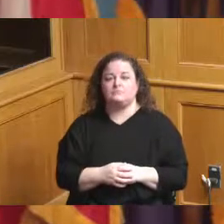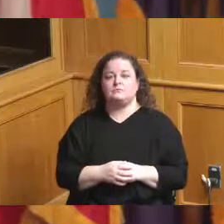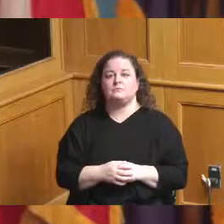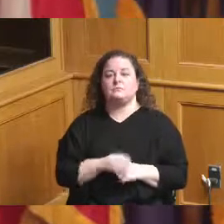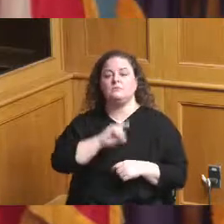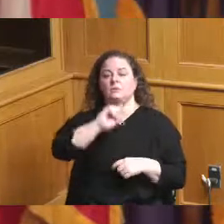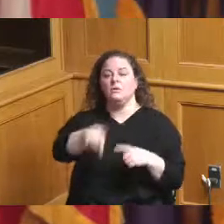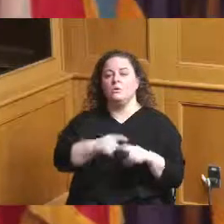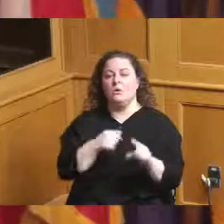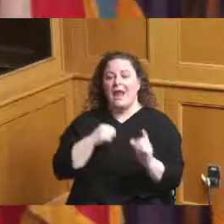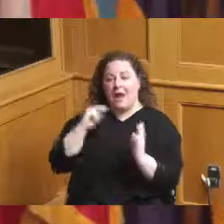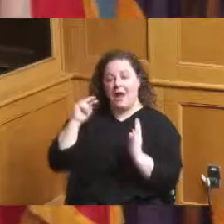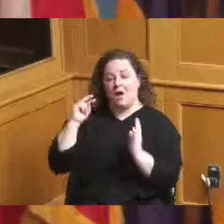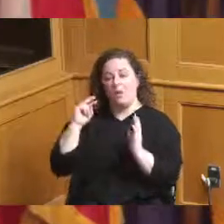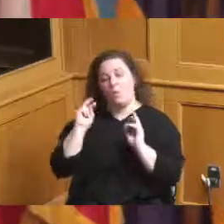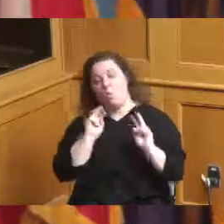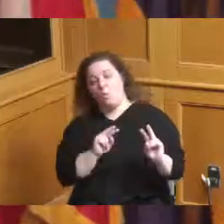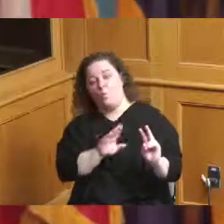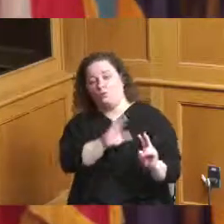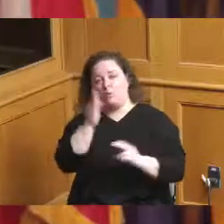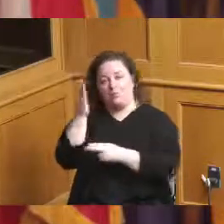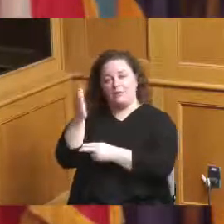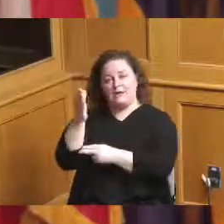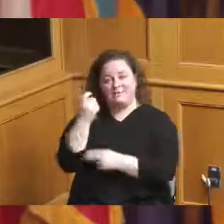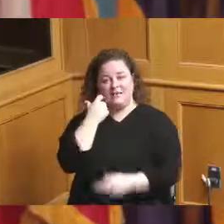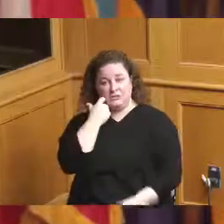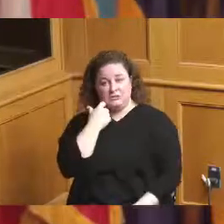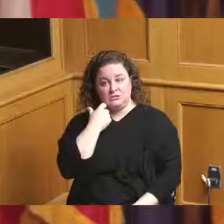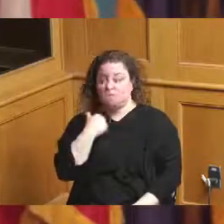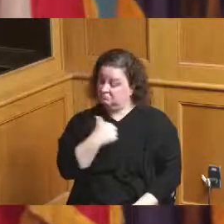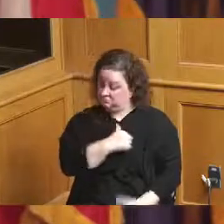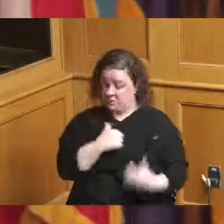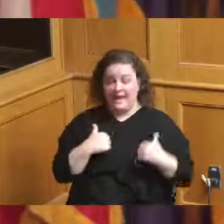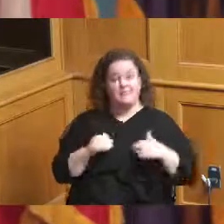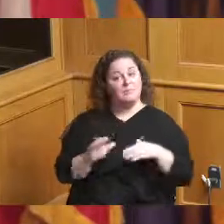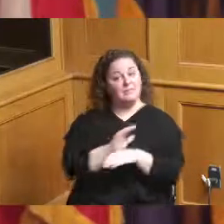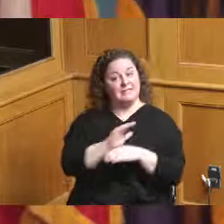presentation that you made we do have more businesses but they all are renting and if you